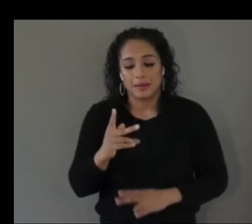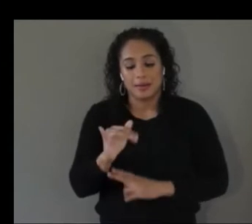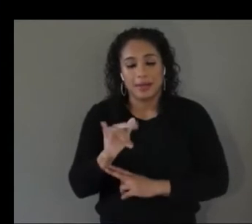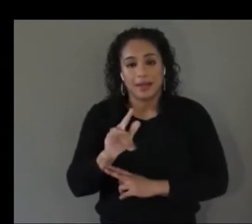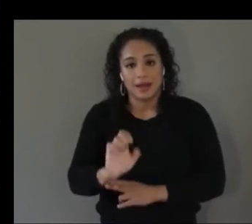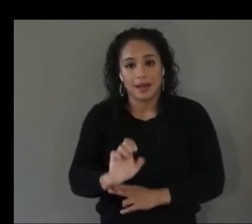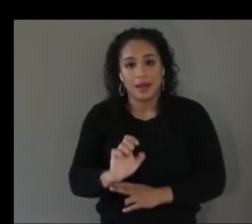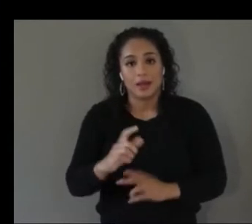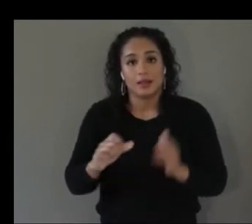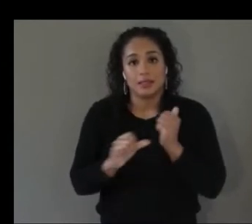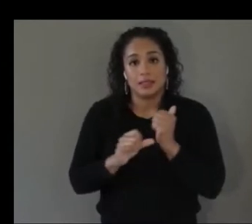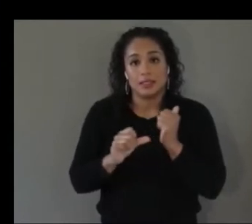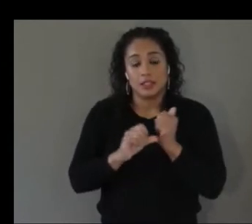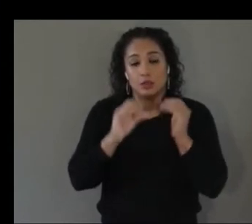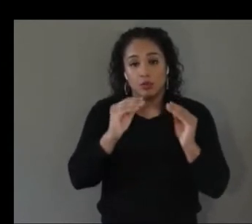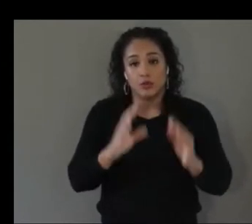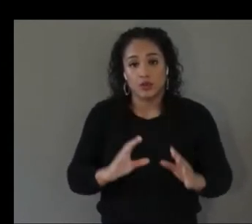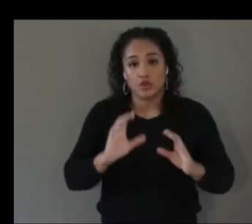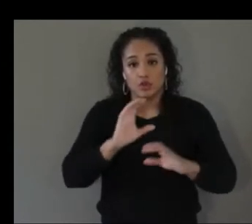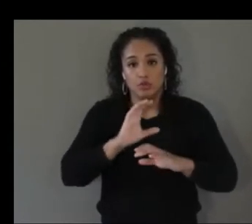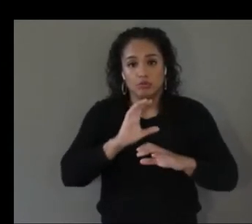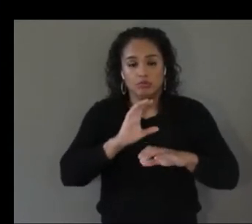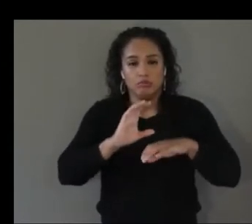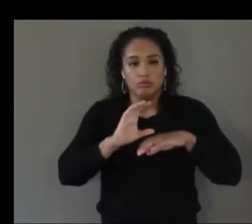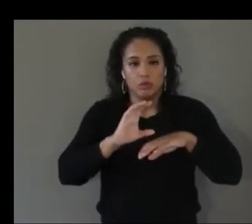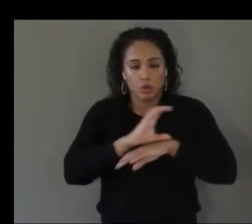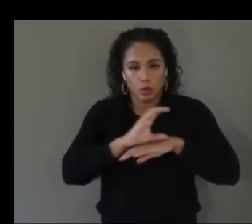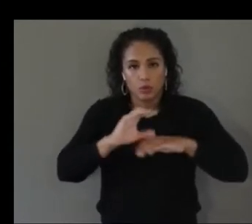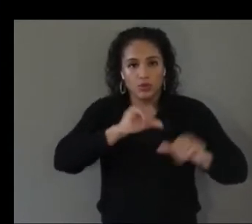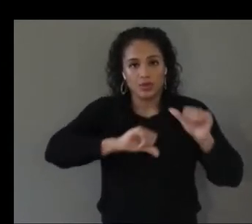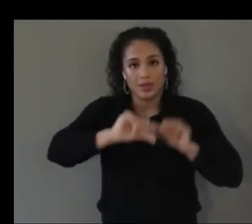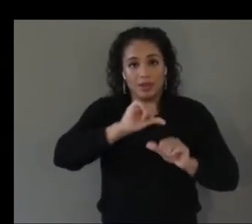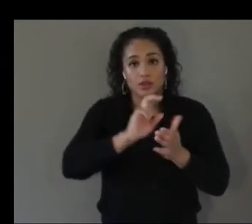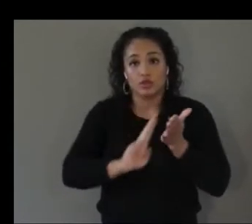computer science at the university of iowa and my research is in designing